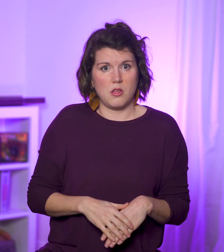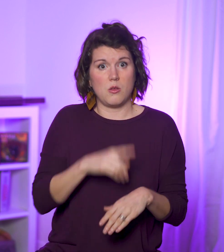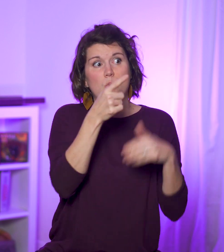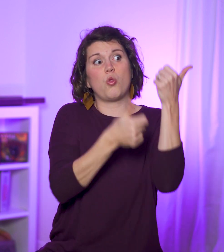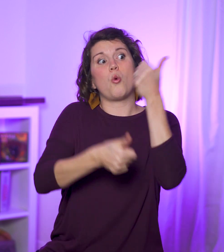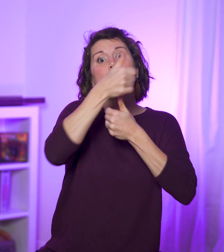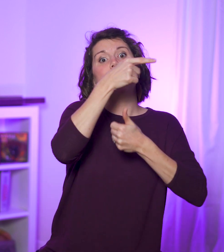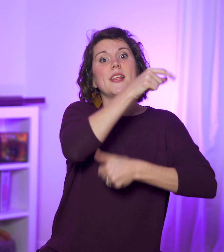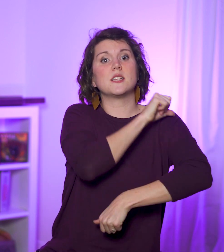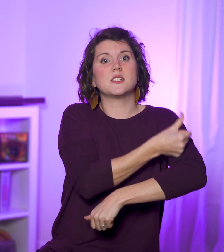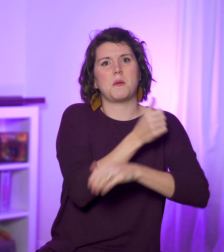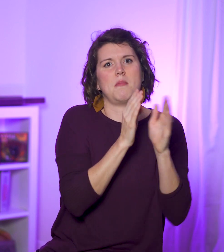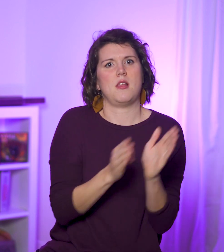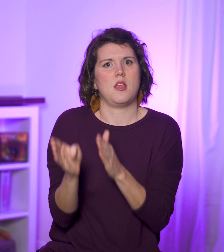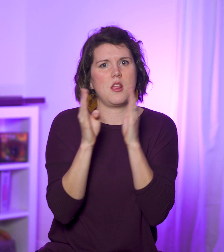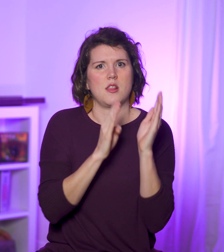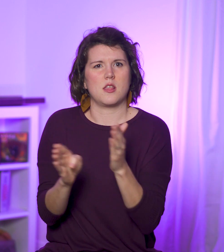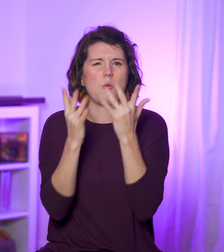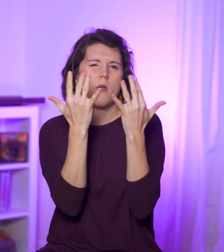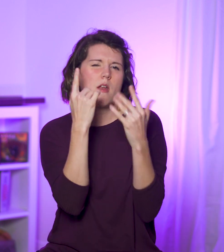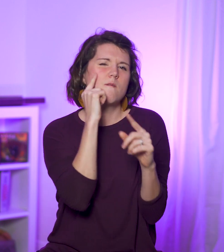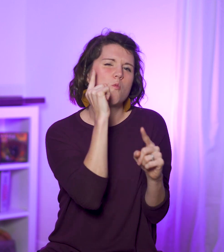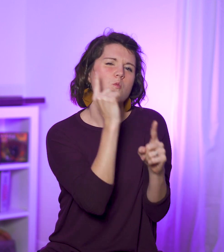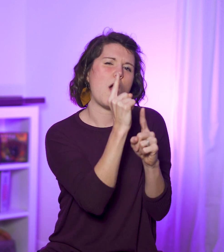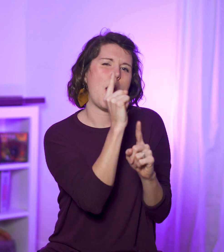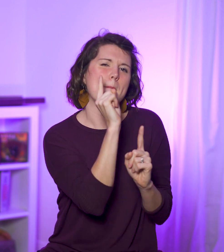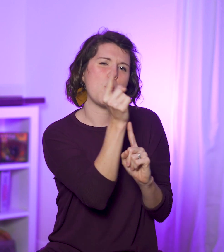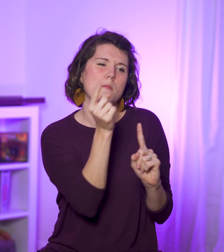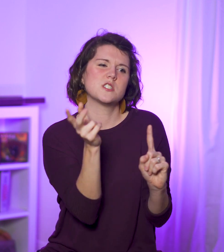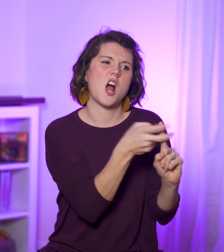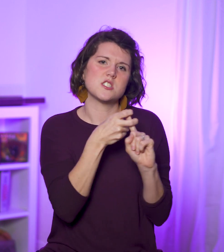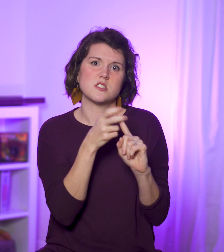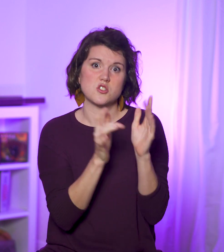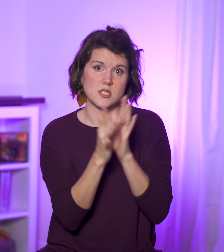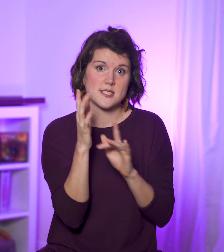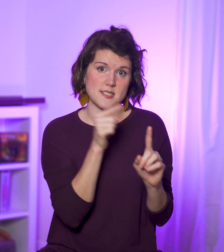The authorities are plotting, waiting for the right moment.